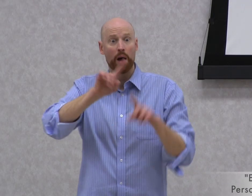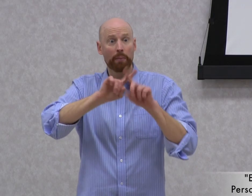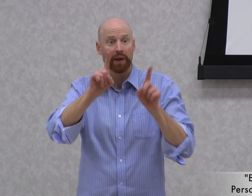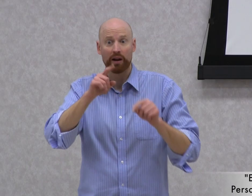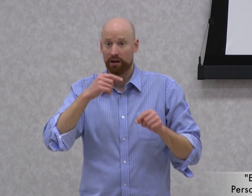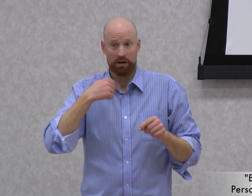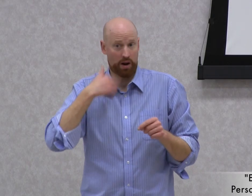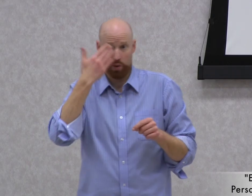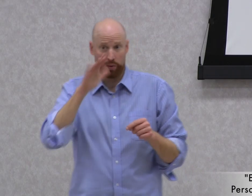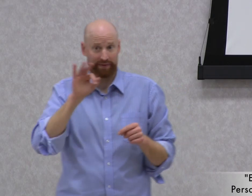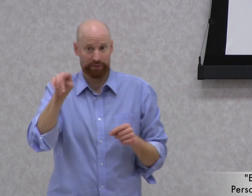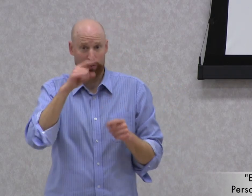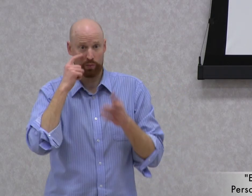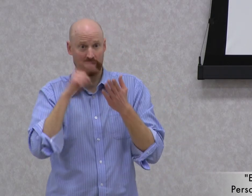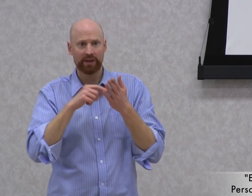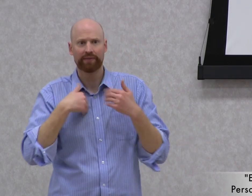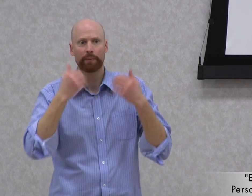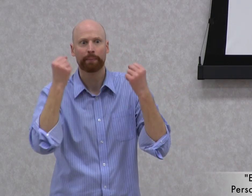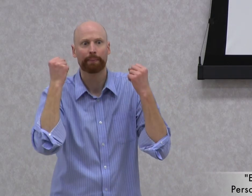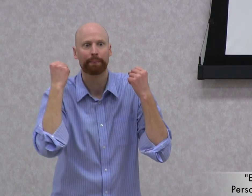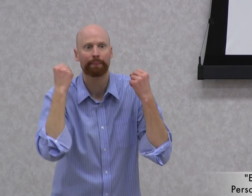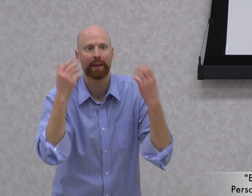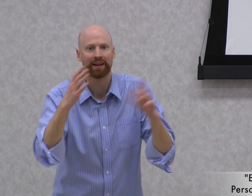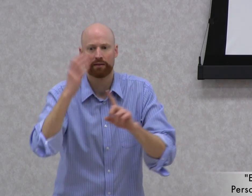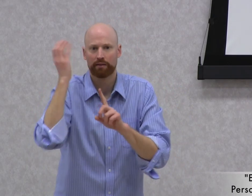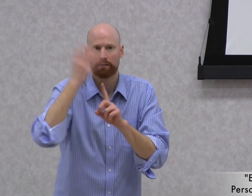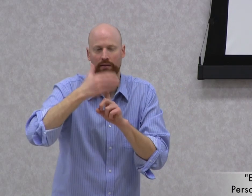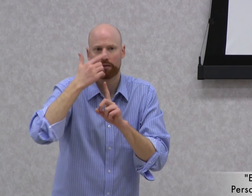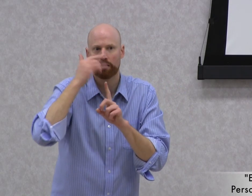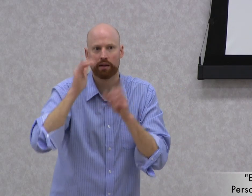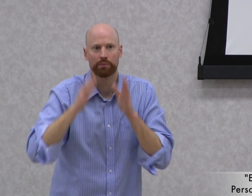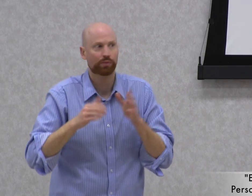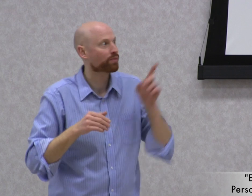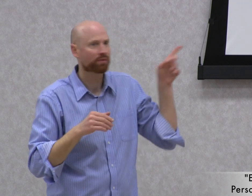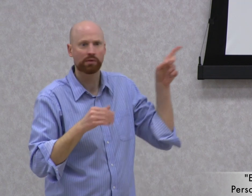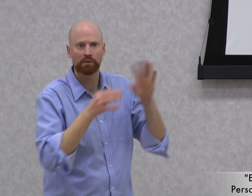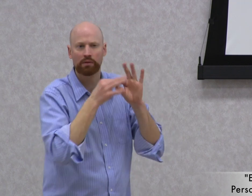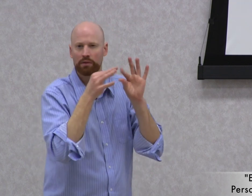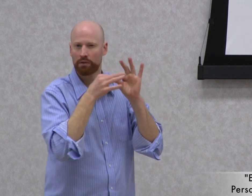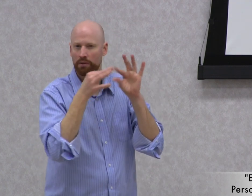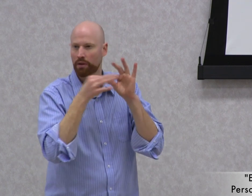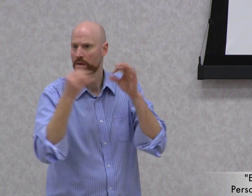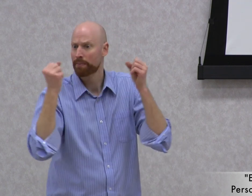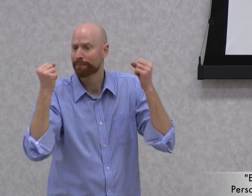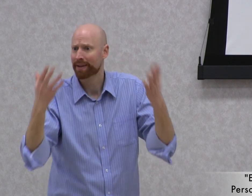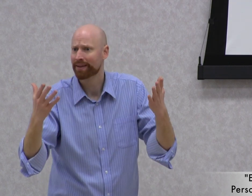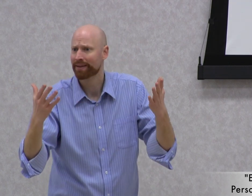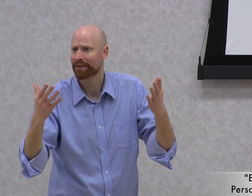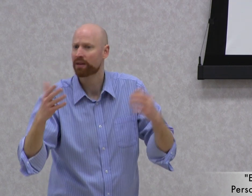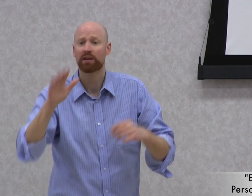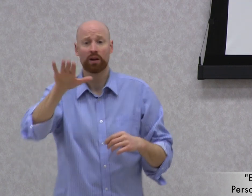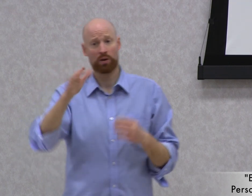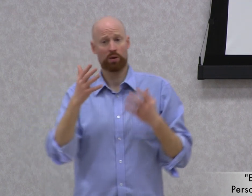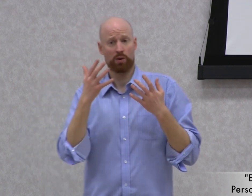I don't know if you noticed it but the doctor's statement is peppered with copious amounts of personification!